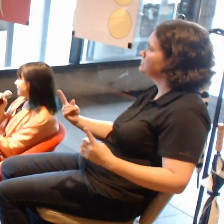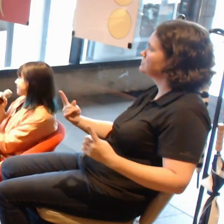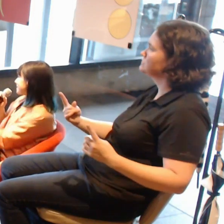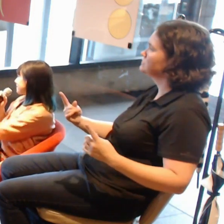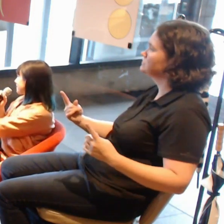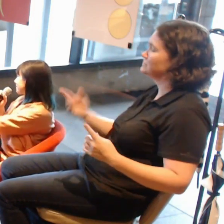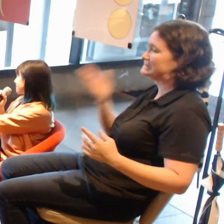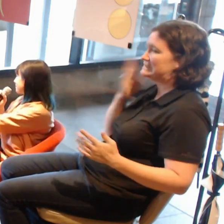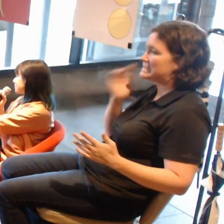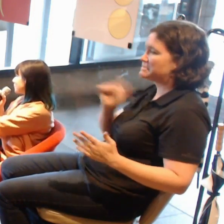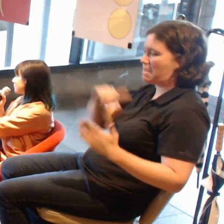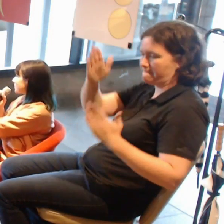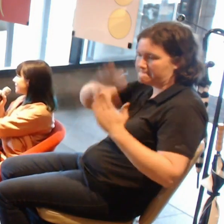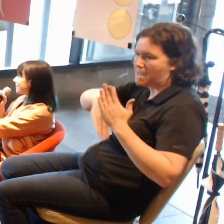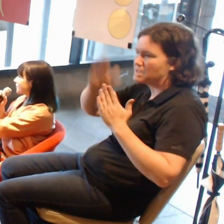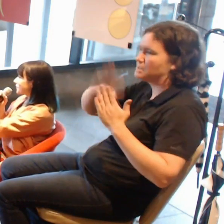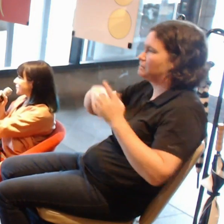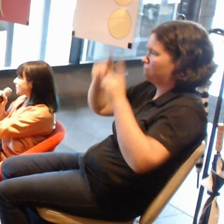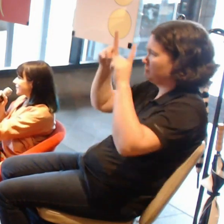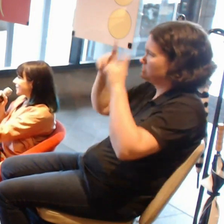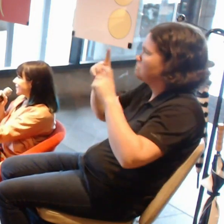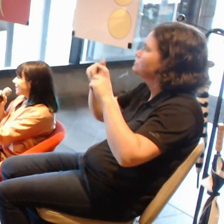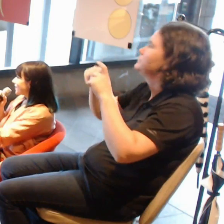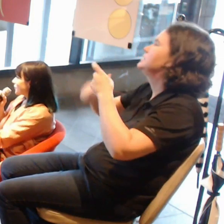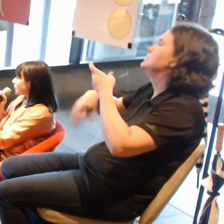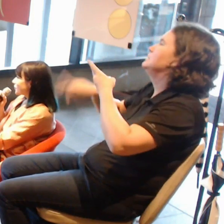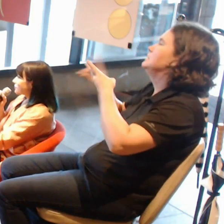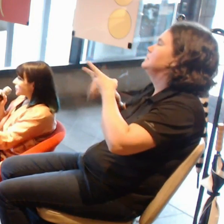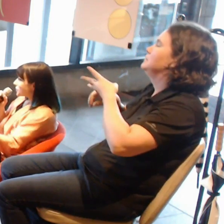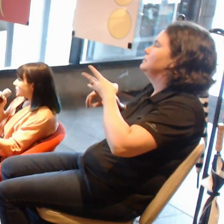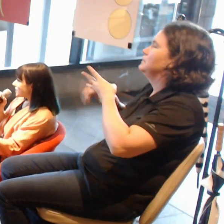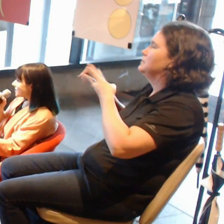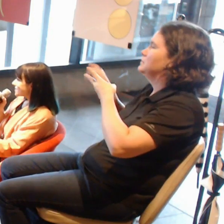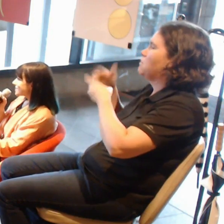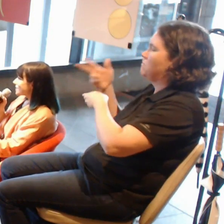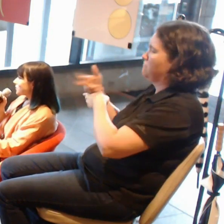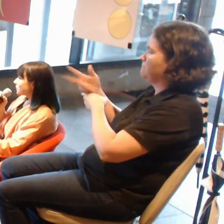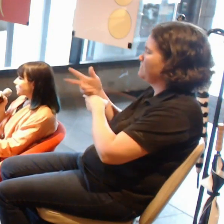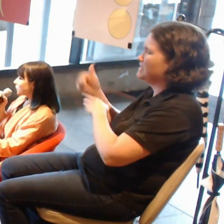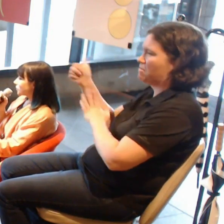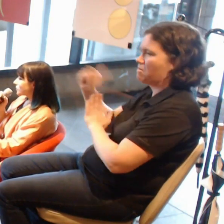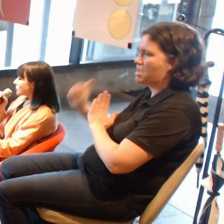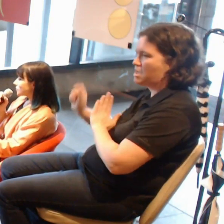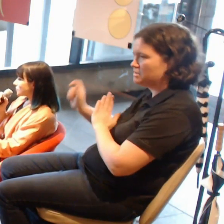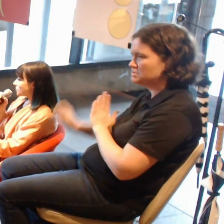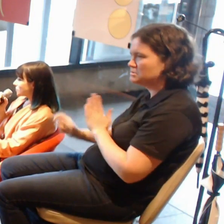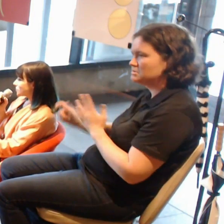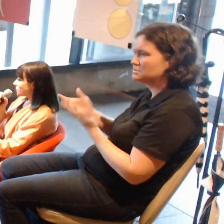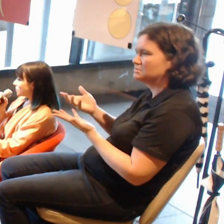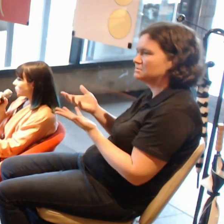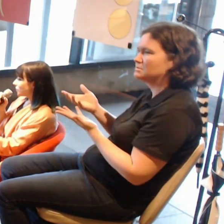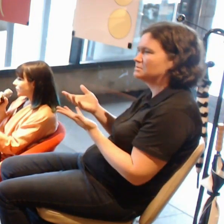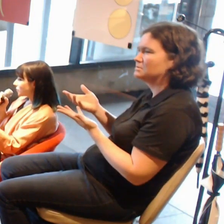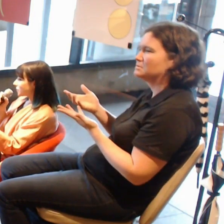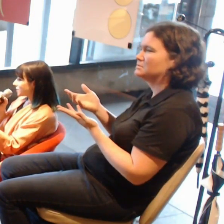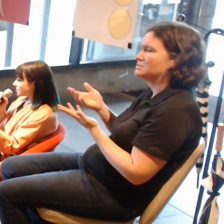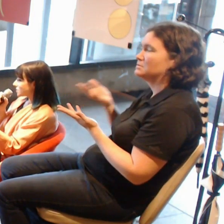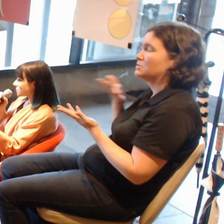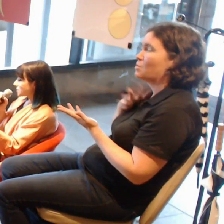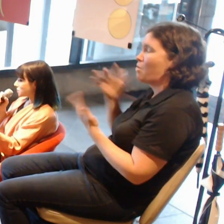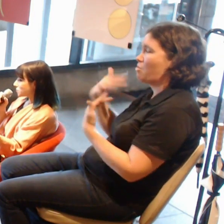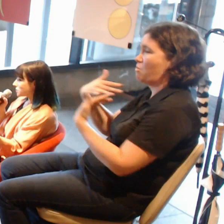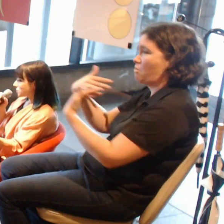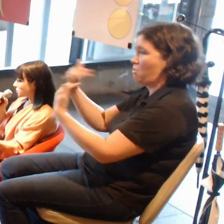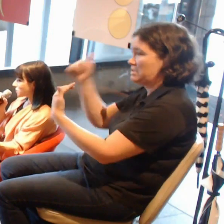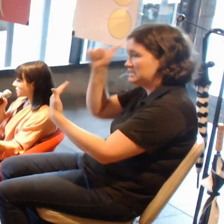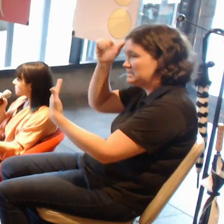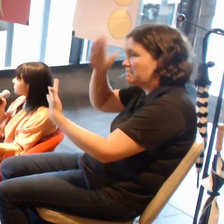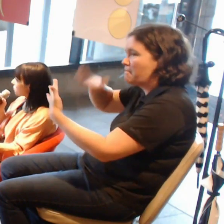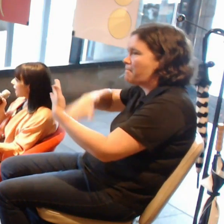photography, video, you want the audience to experience your work in a different way.